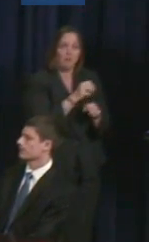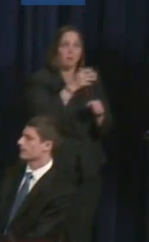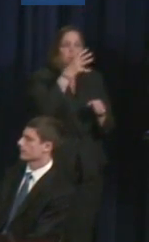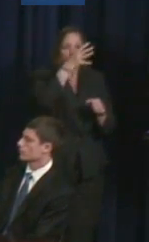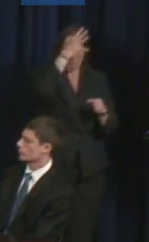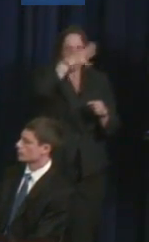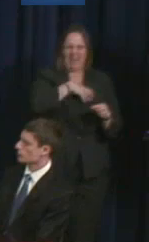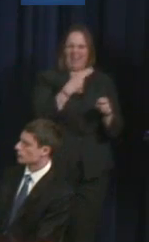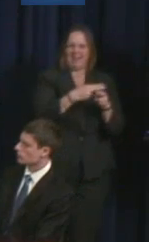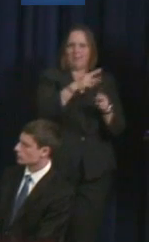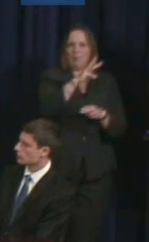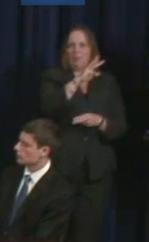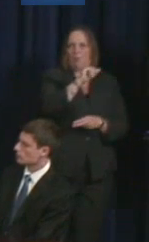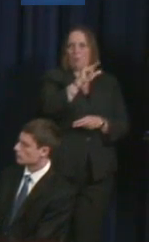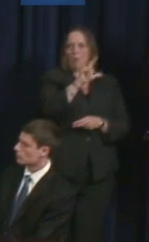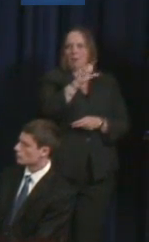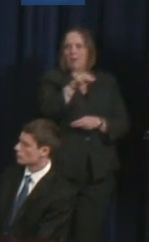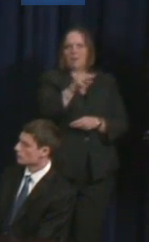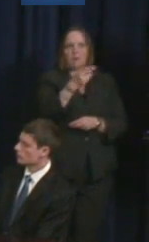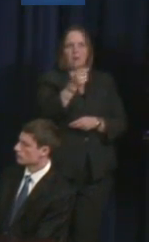And in Texas he was just recognized with the Lex